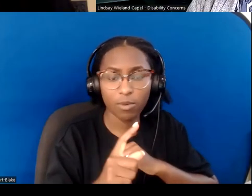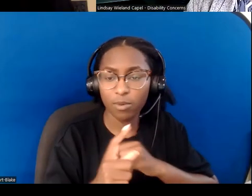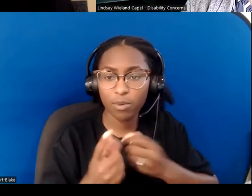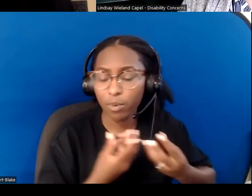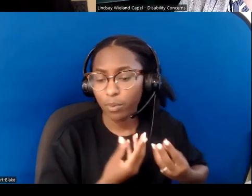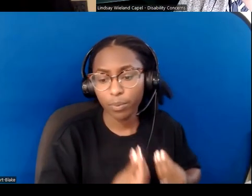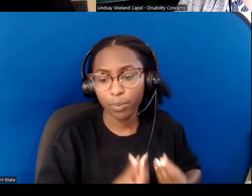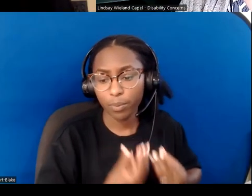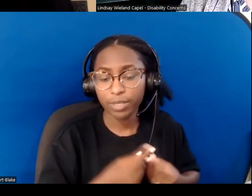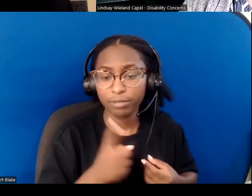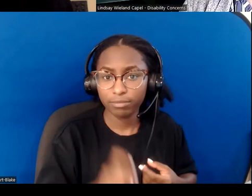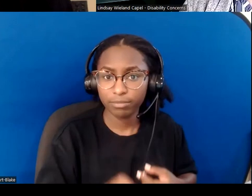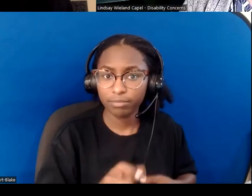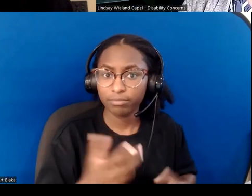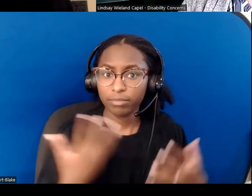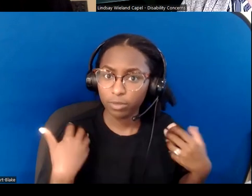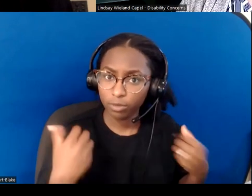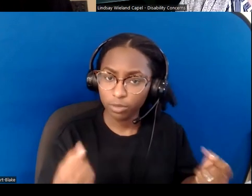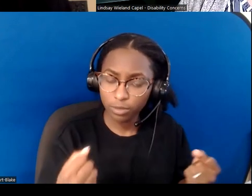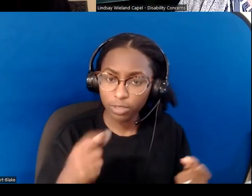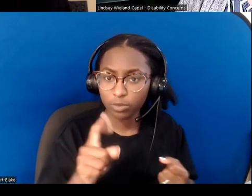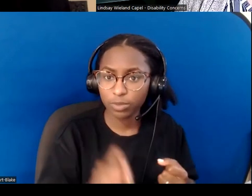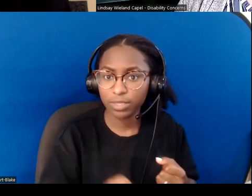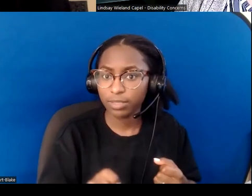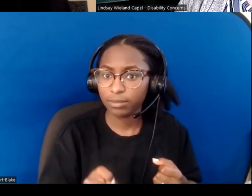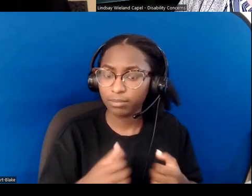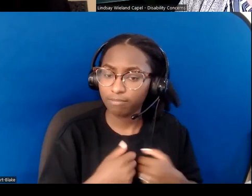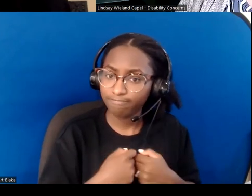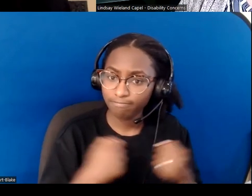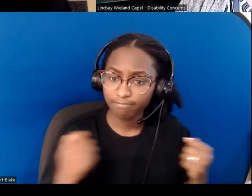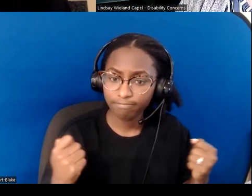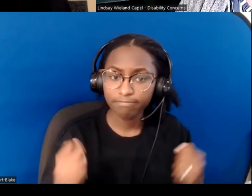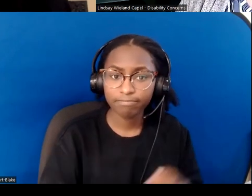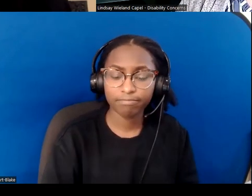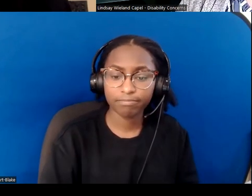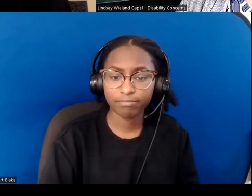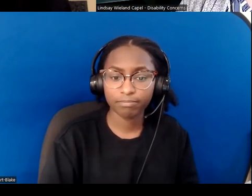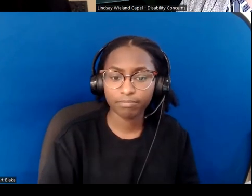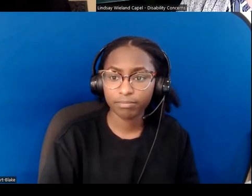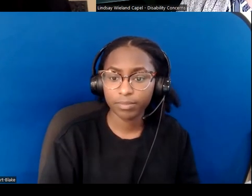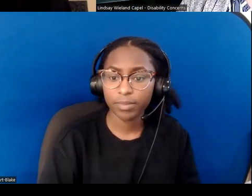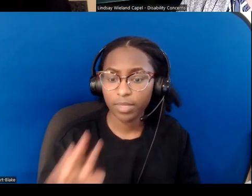courage requires vulnerability. As Brené Brown is fond of reminding us,